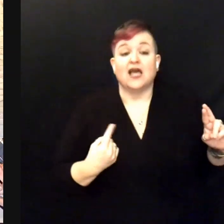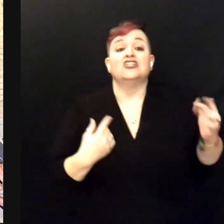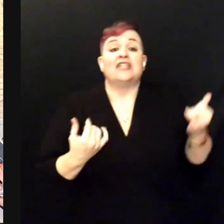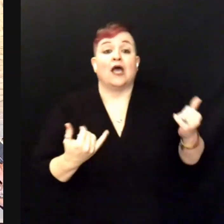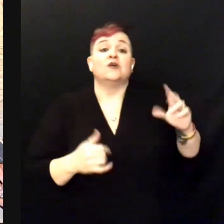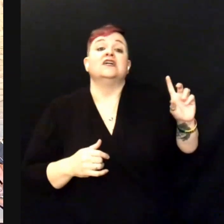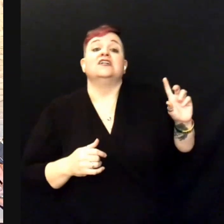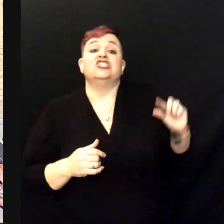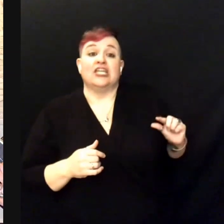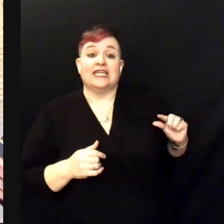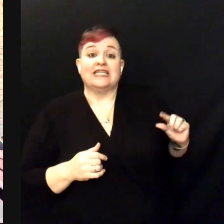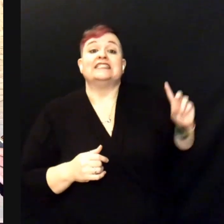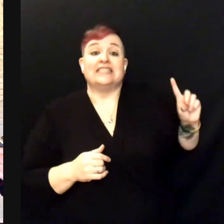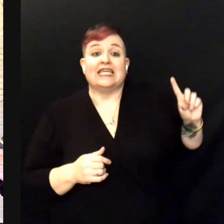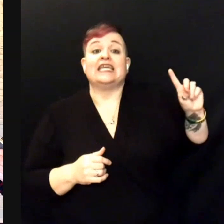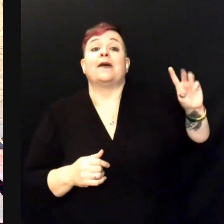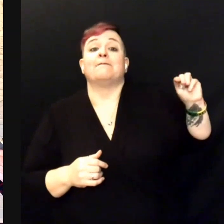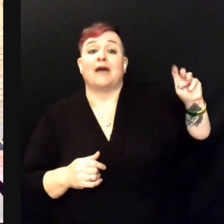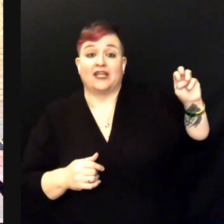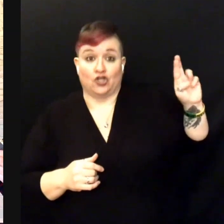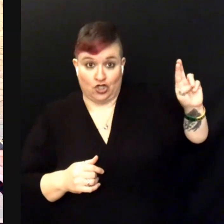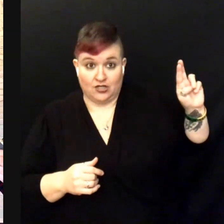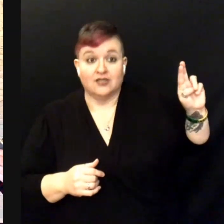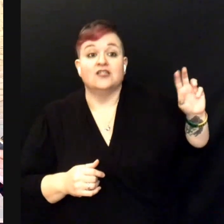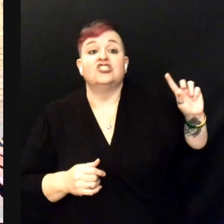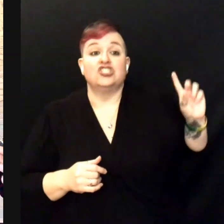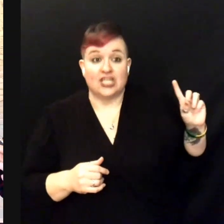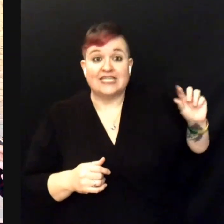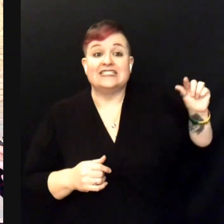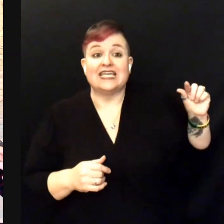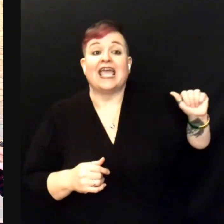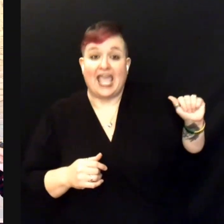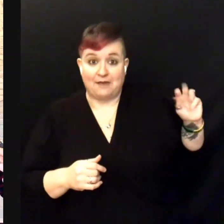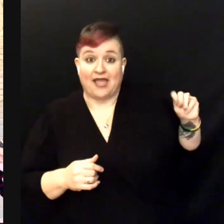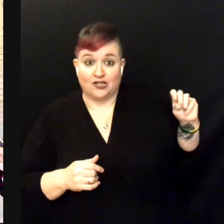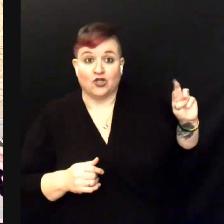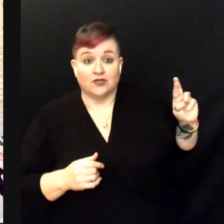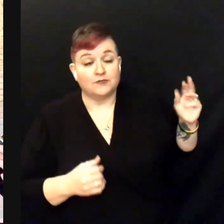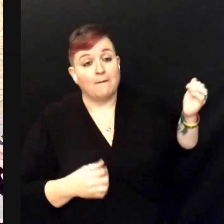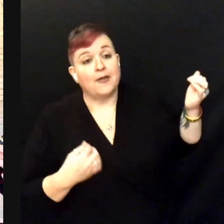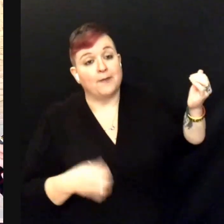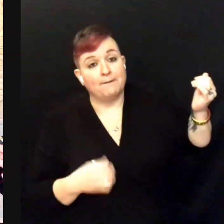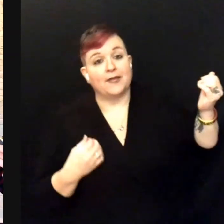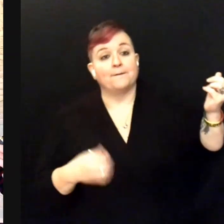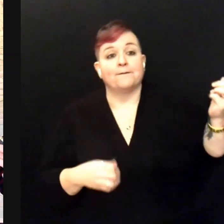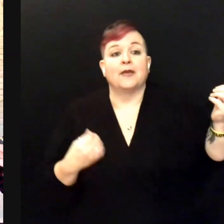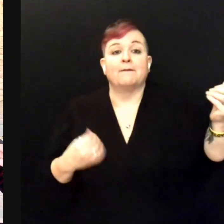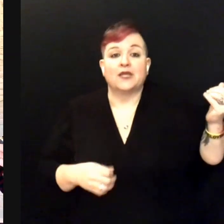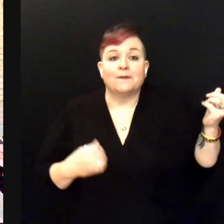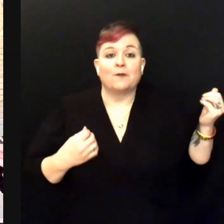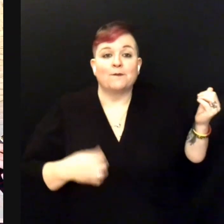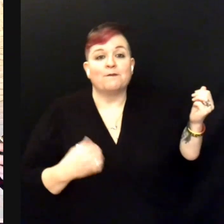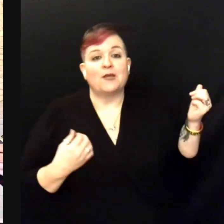G D A-minor To D.